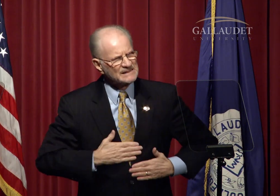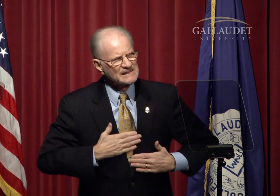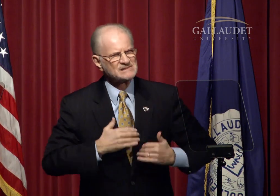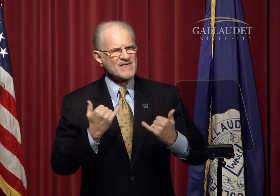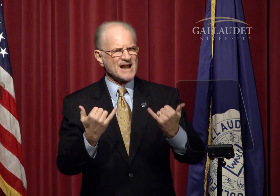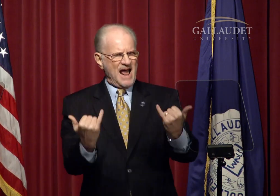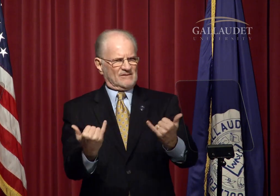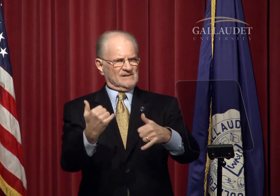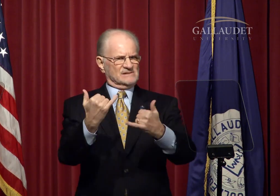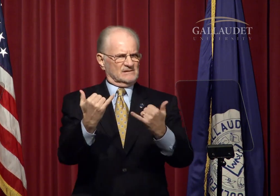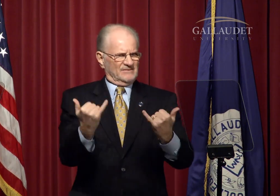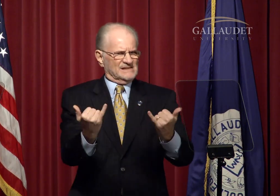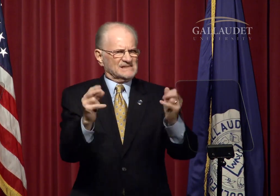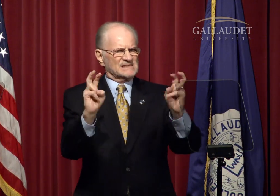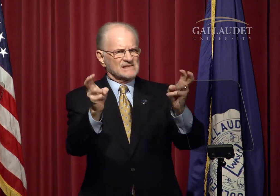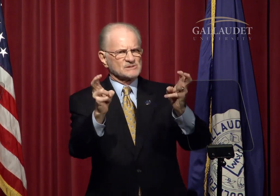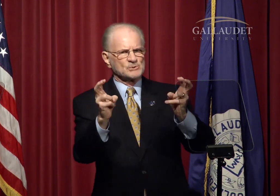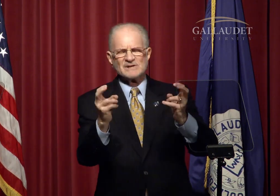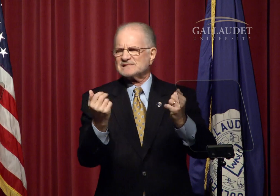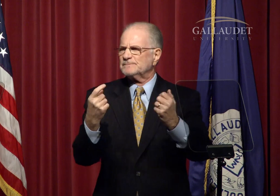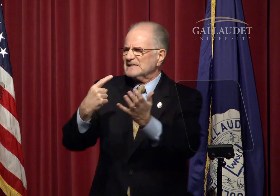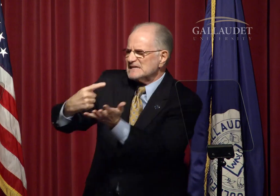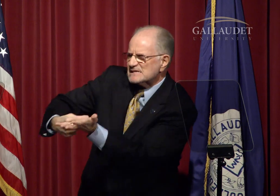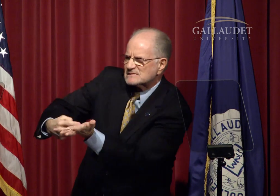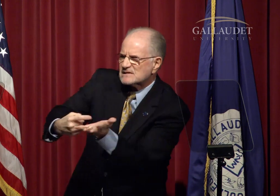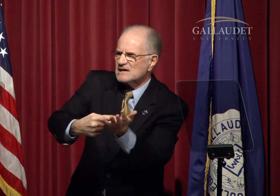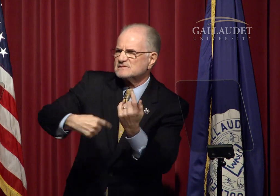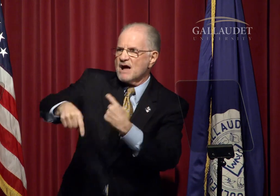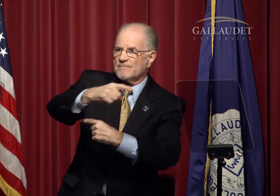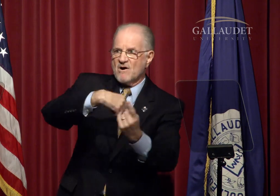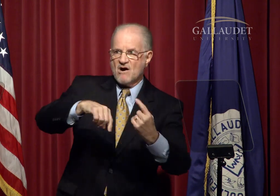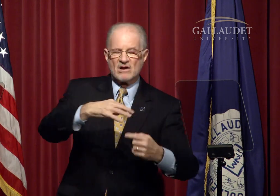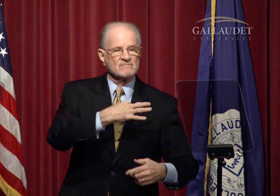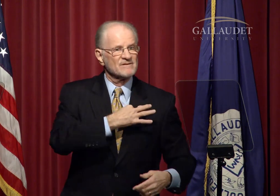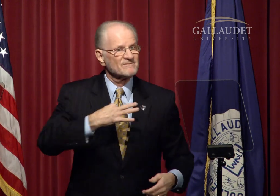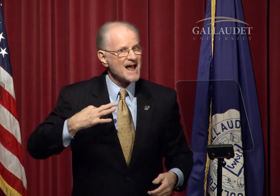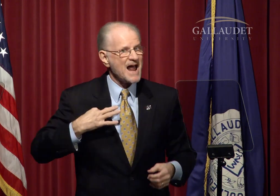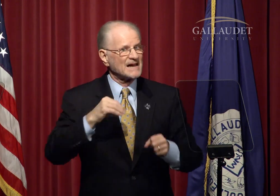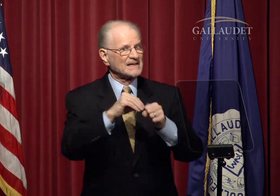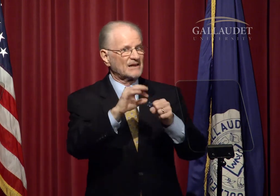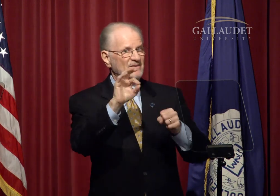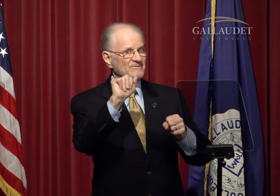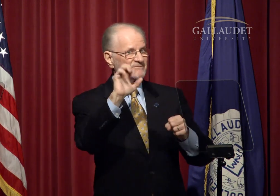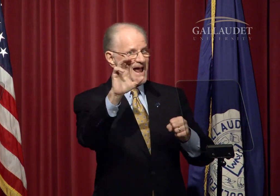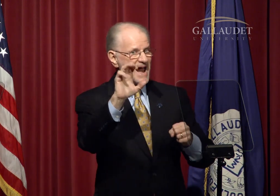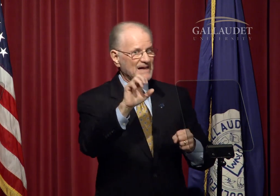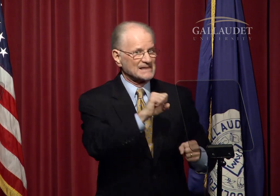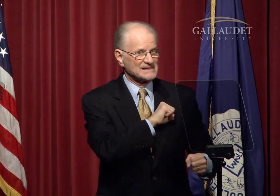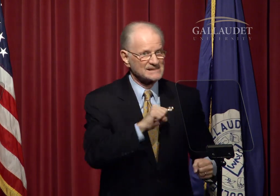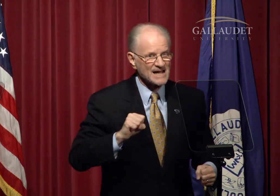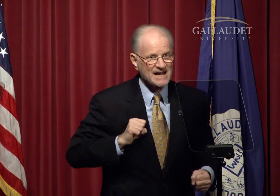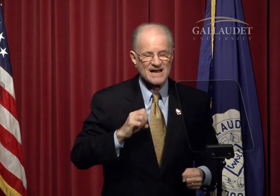I am pleased that this issue is being discussed among faculty in the Faculty Senate